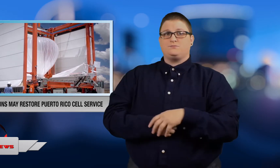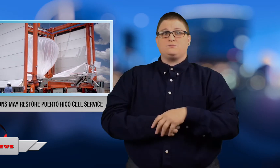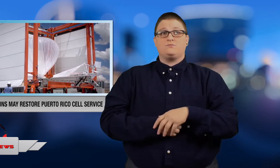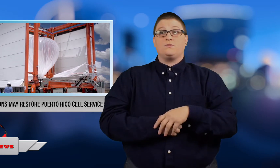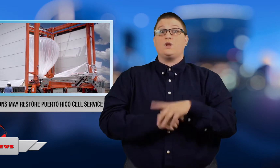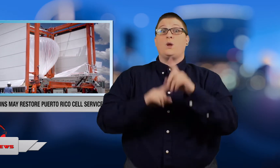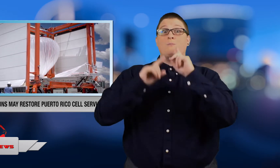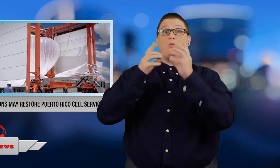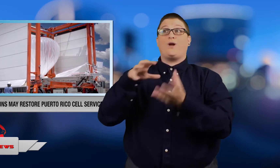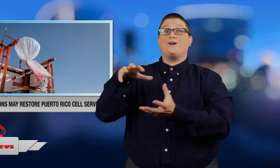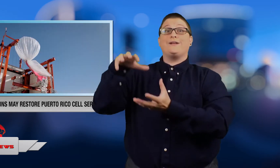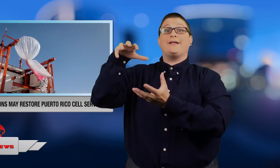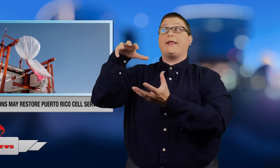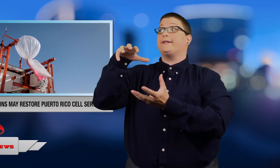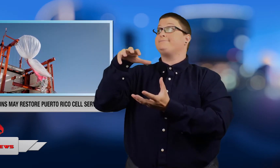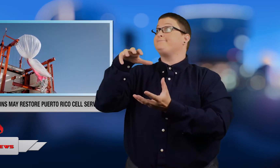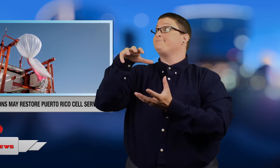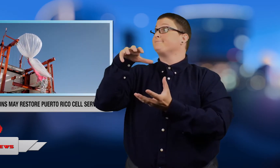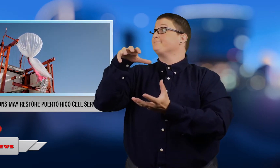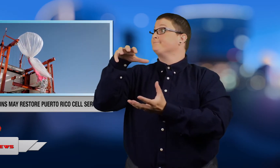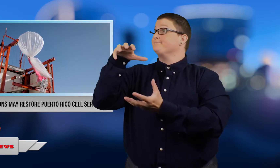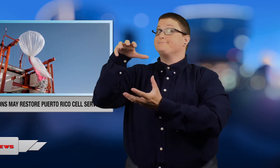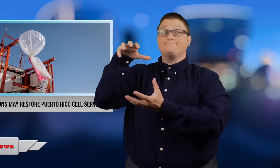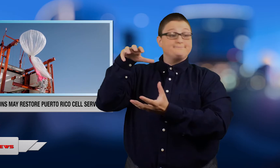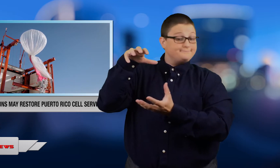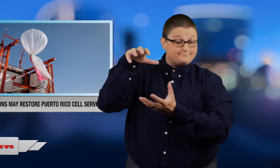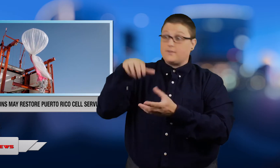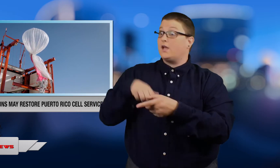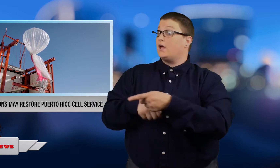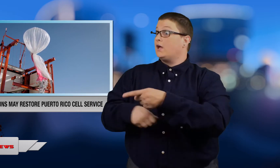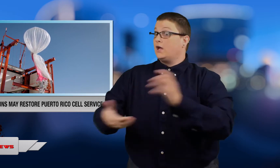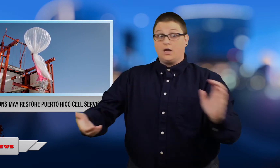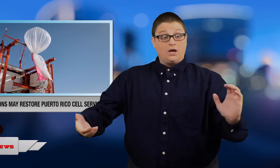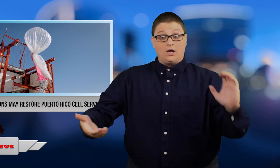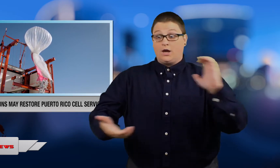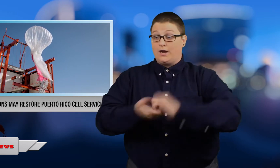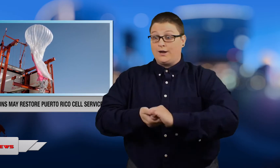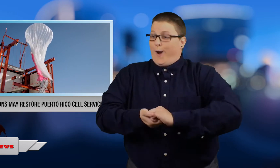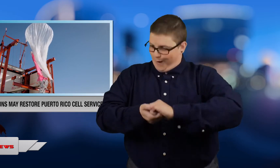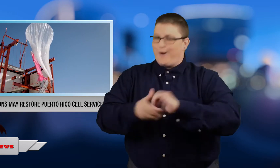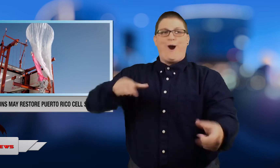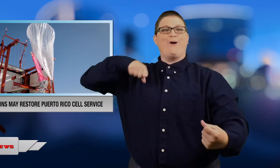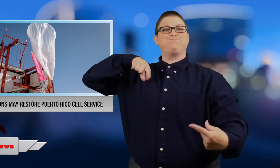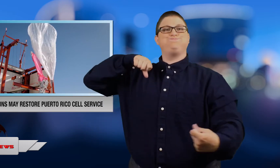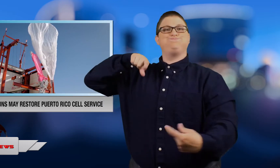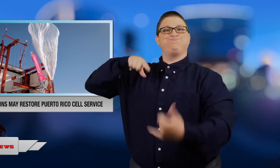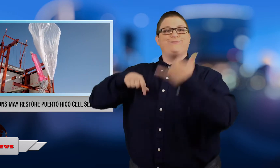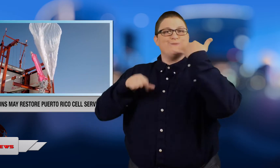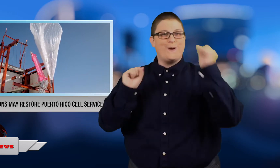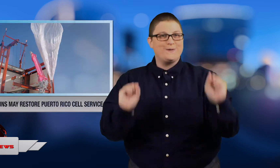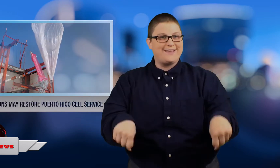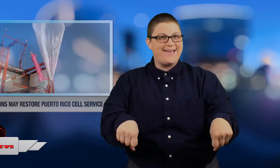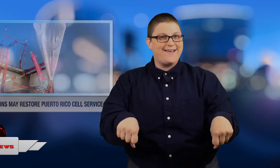The balloons can't do anything until that happens.